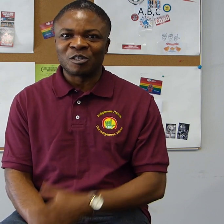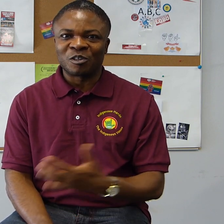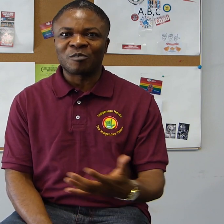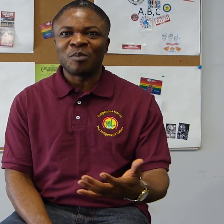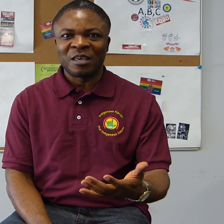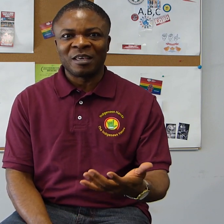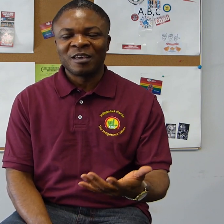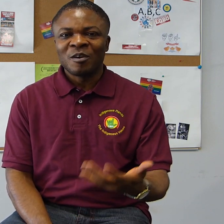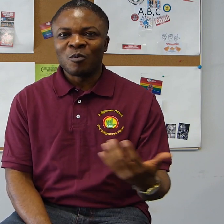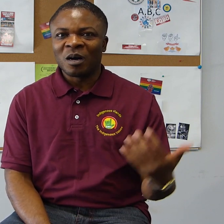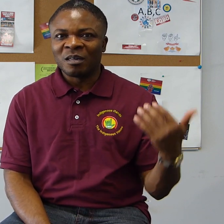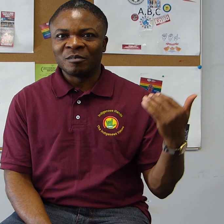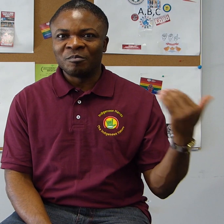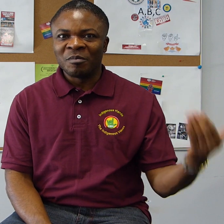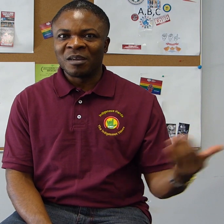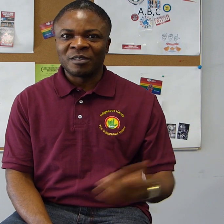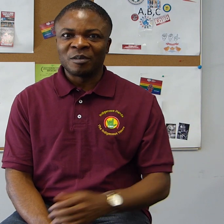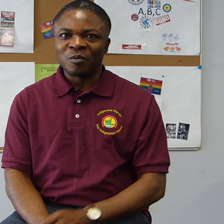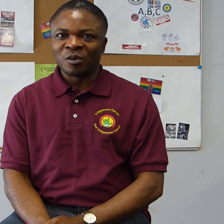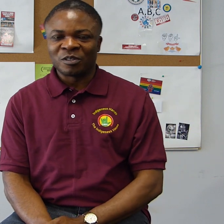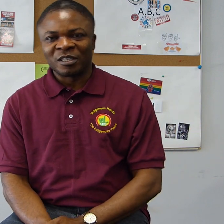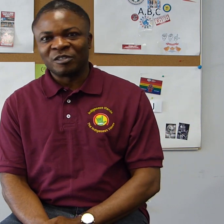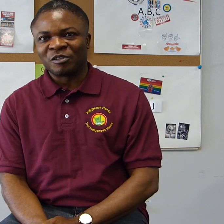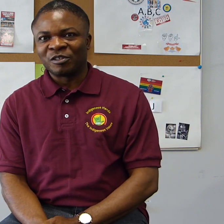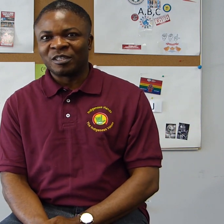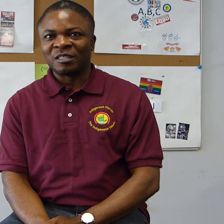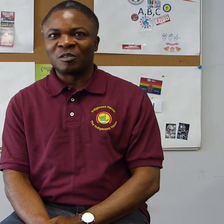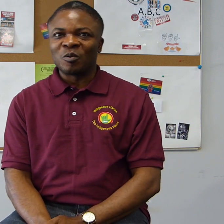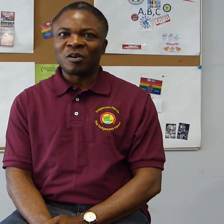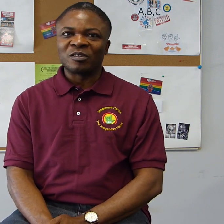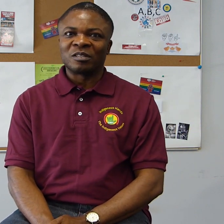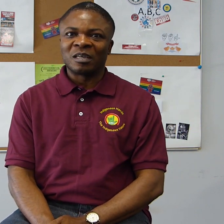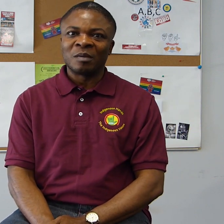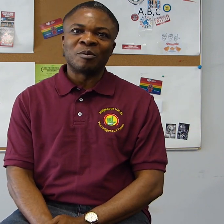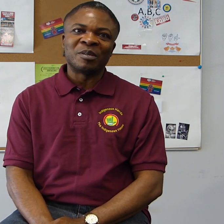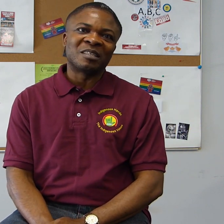struck me while Mary was introducing to us Adamorobe